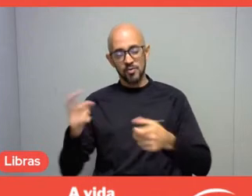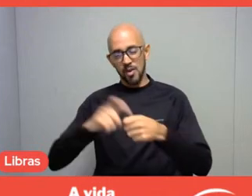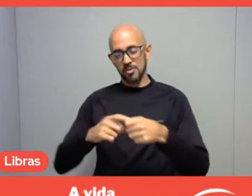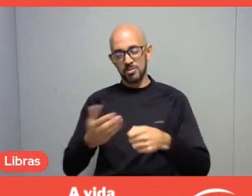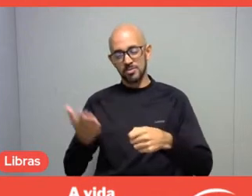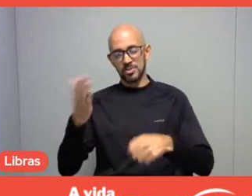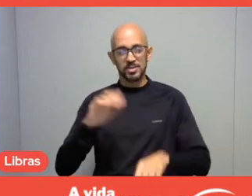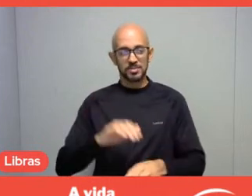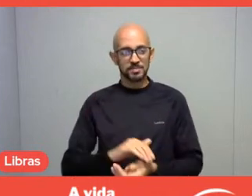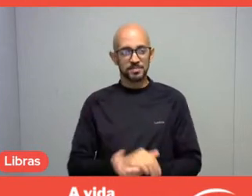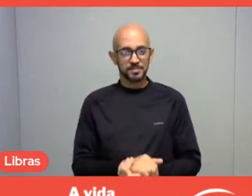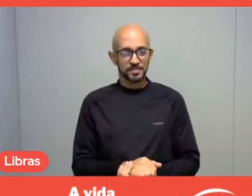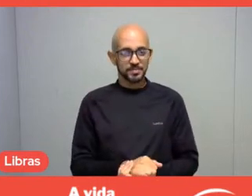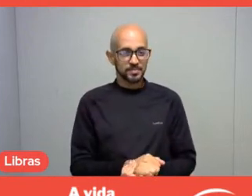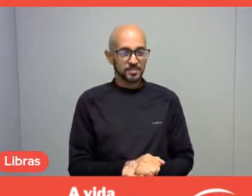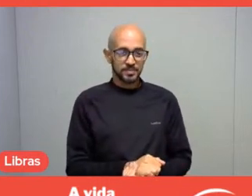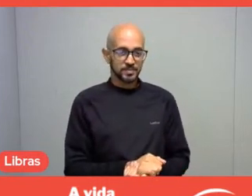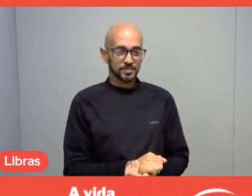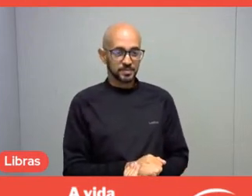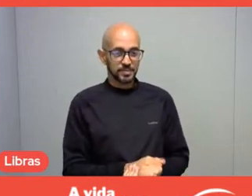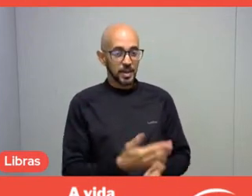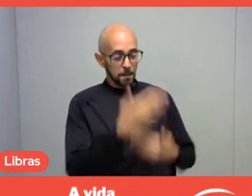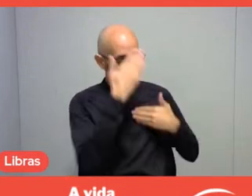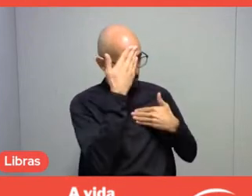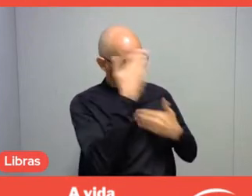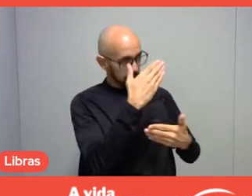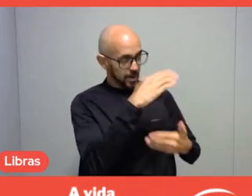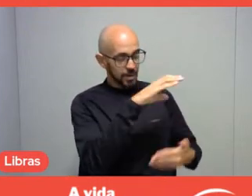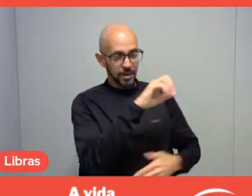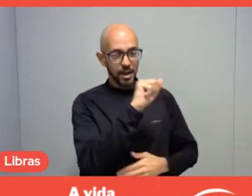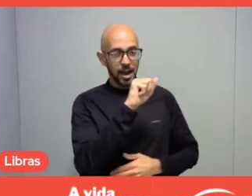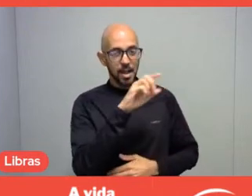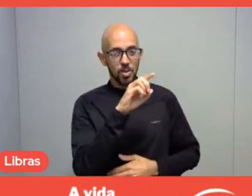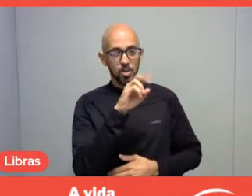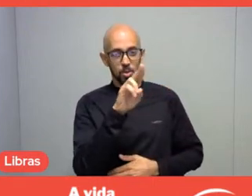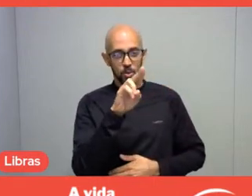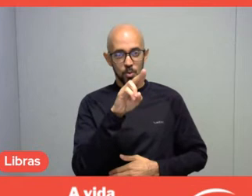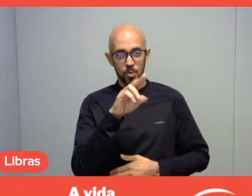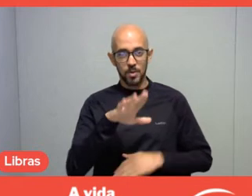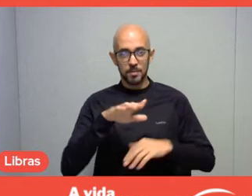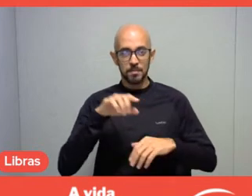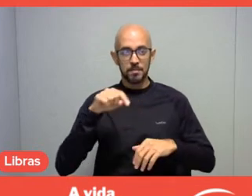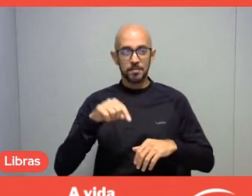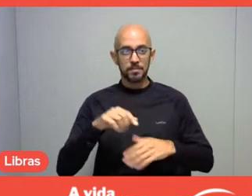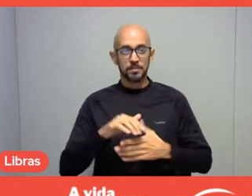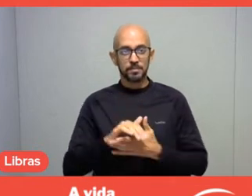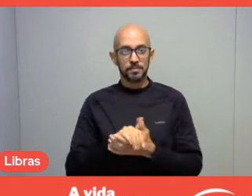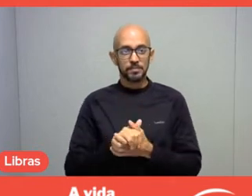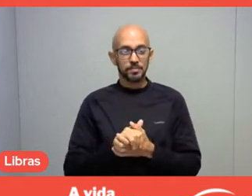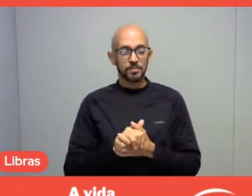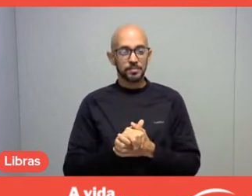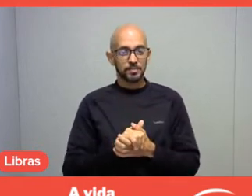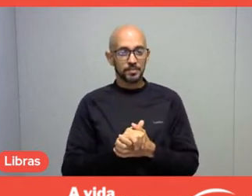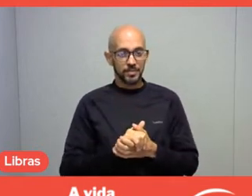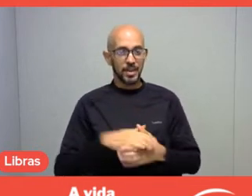Thank you Carlos Eduardo. For me, that was an experience, look, what you said,